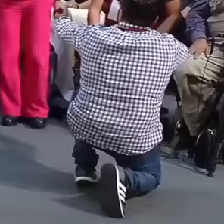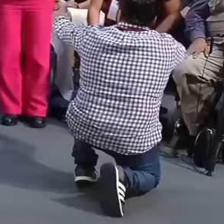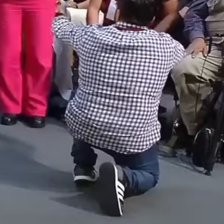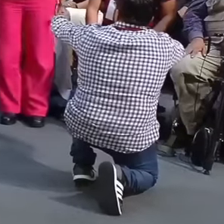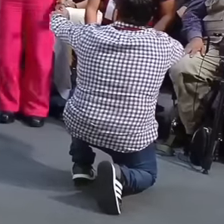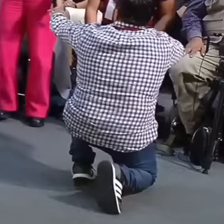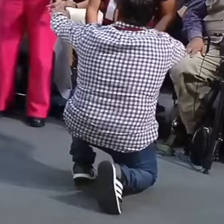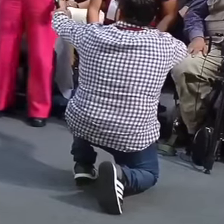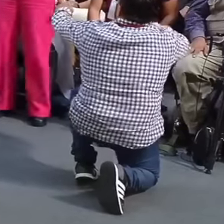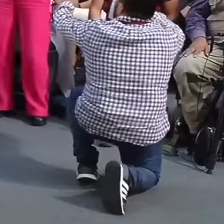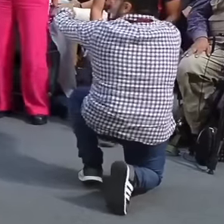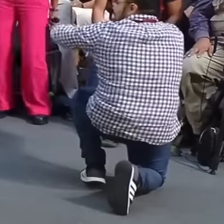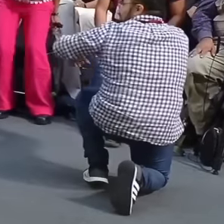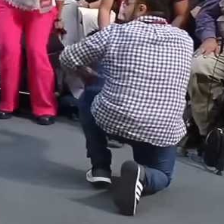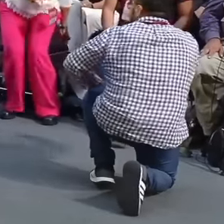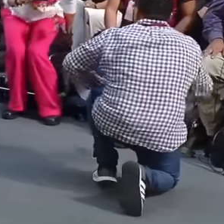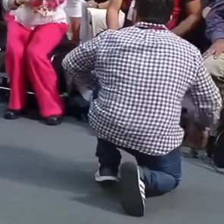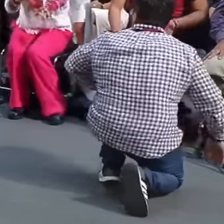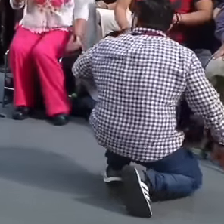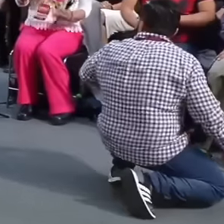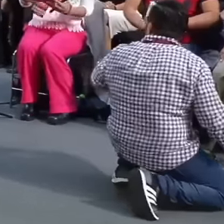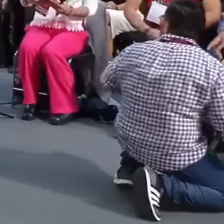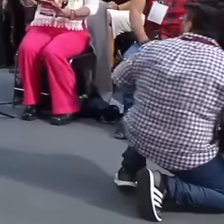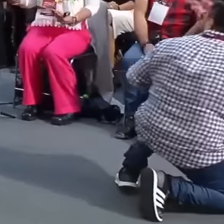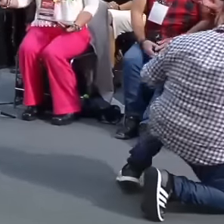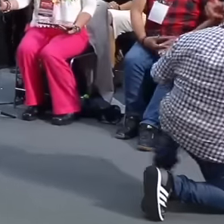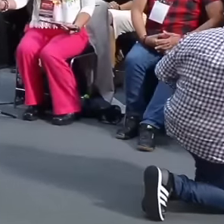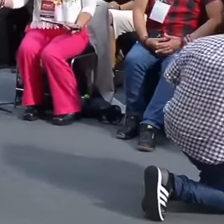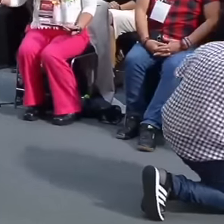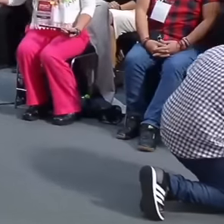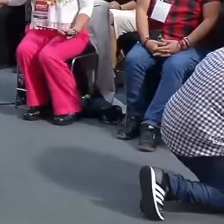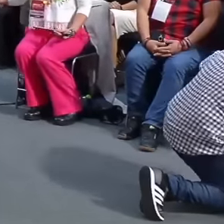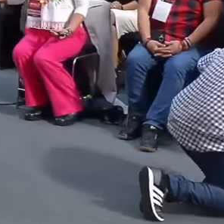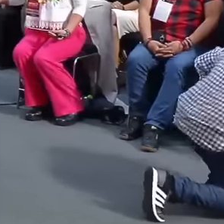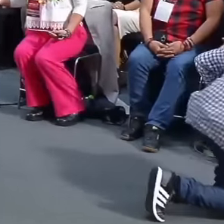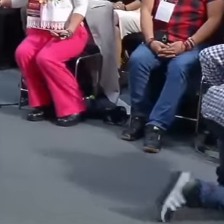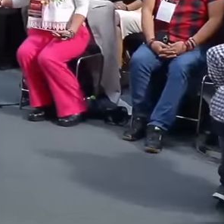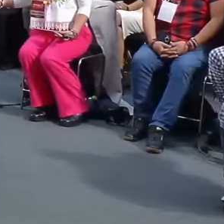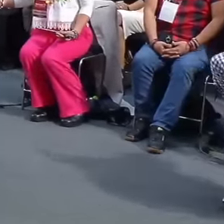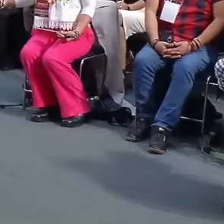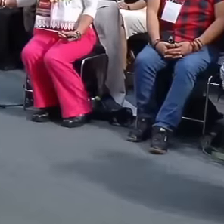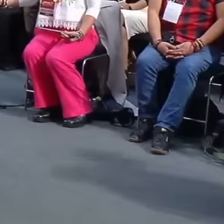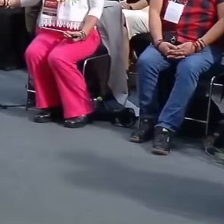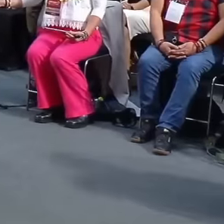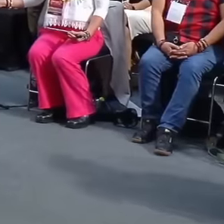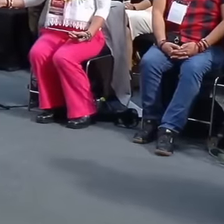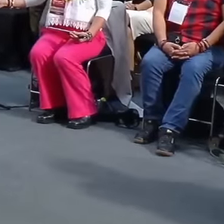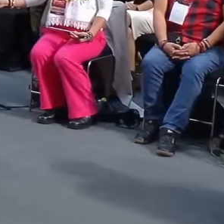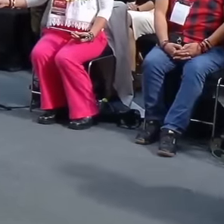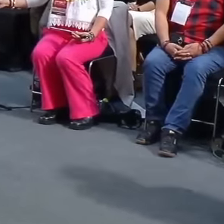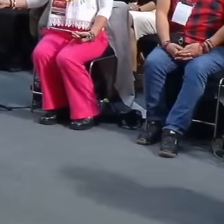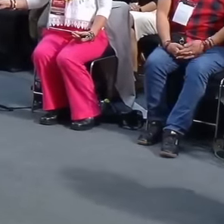Today is a historic day for Mexico, at least 300 journalists and communicators received